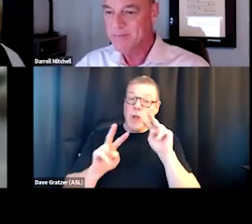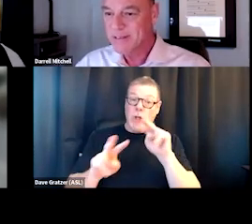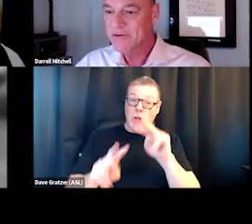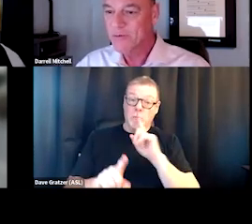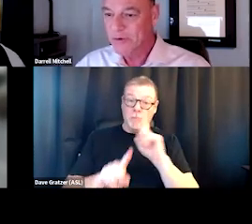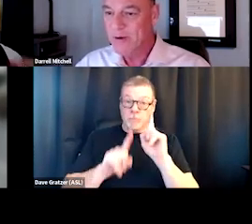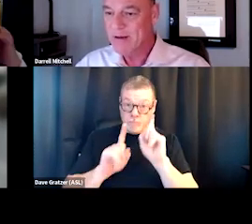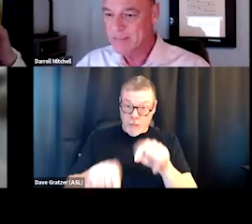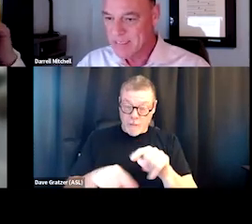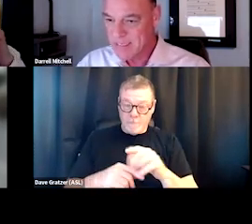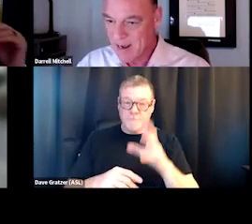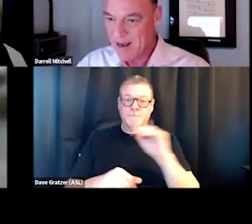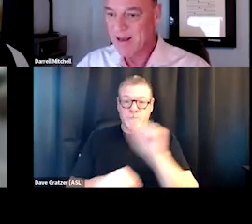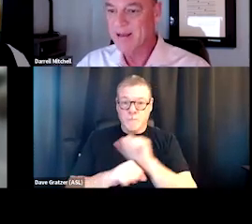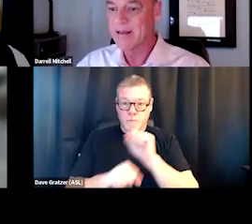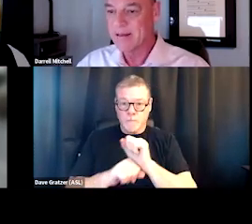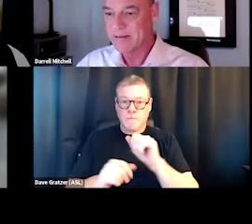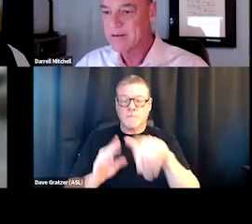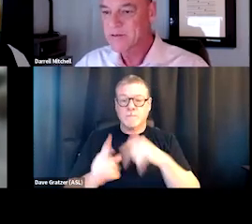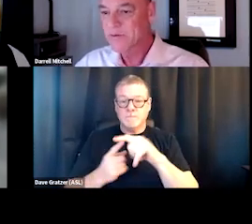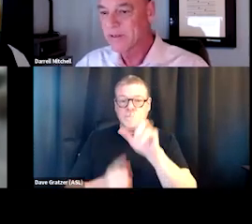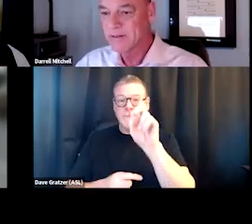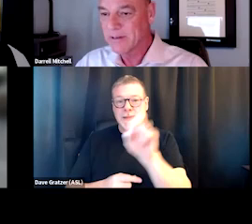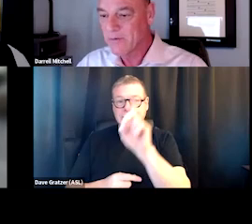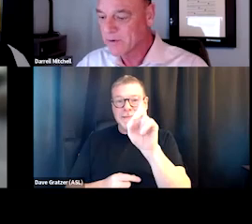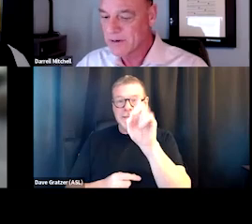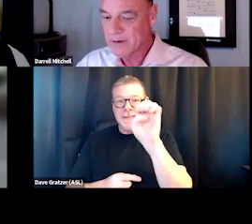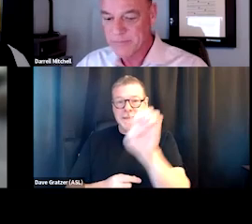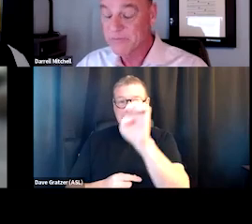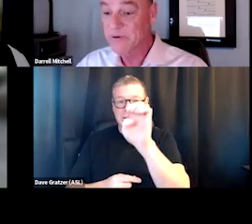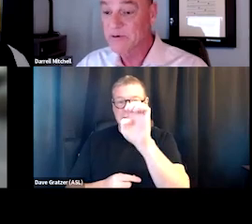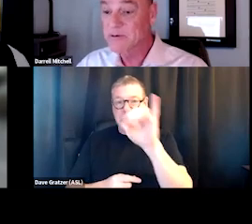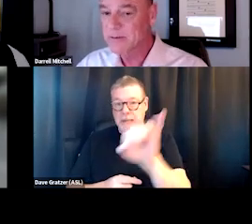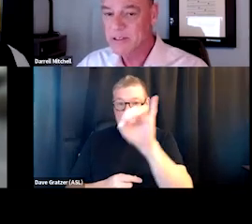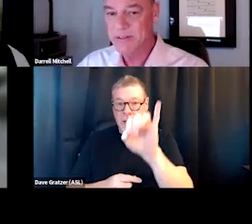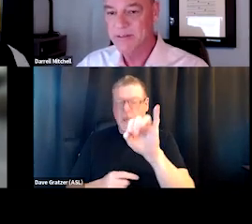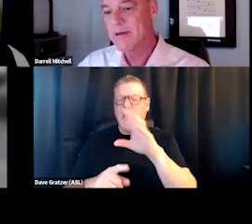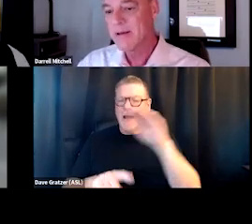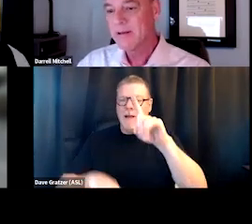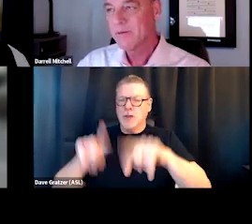and begin to do work around DEI and serving, you know, diverse populations,